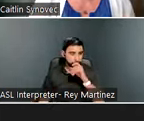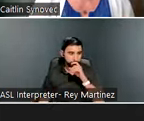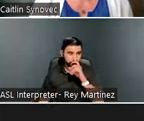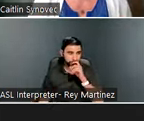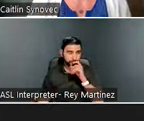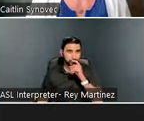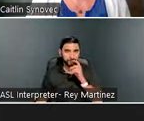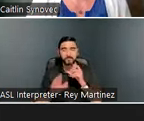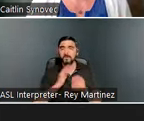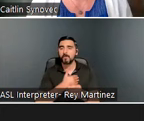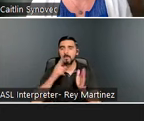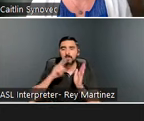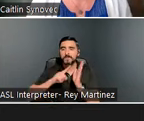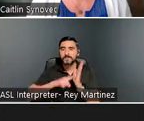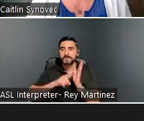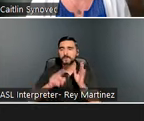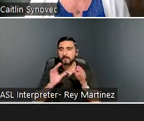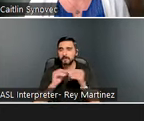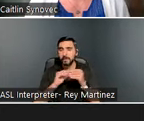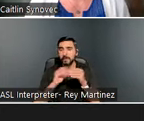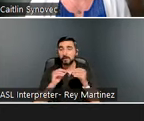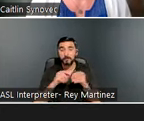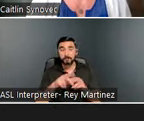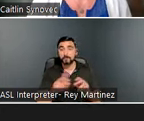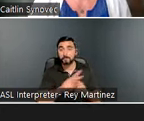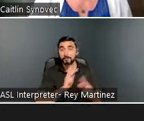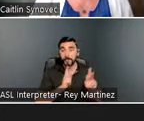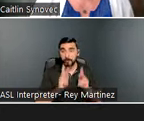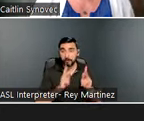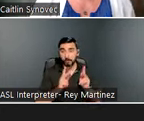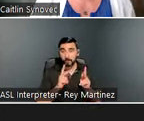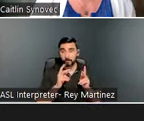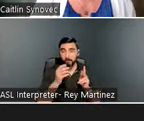impairment are more likely to spend more time unhoused than those who do not have a cognitive